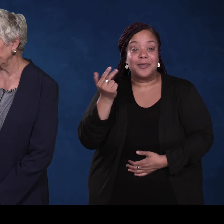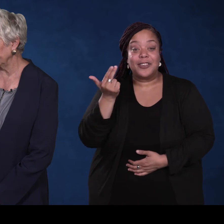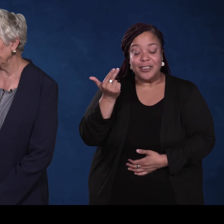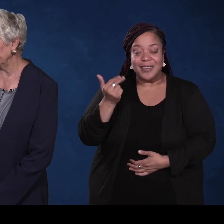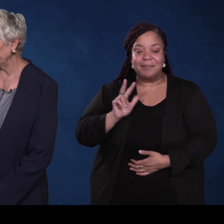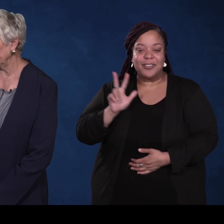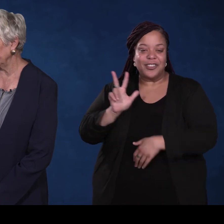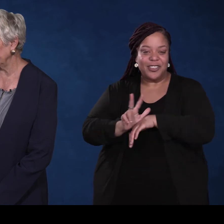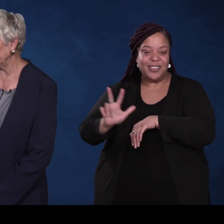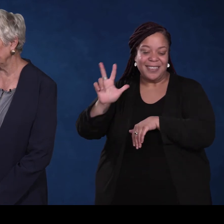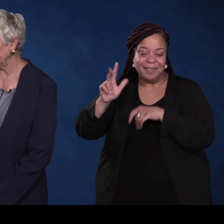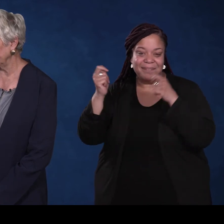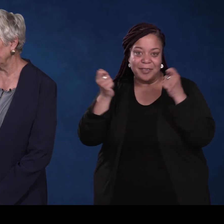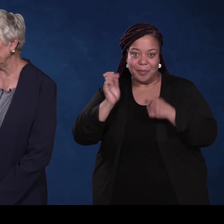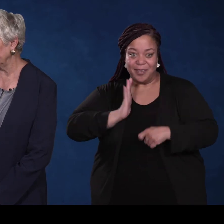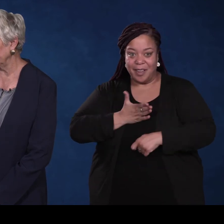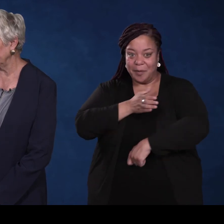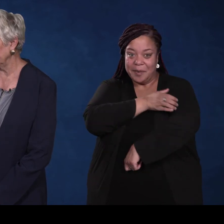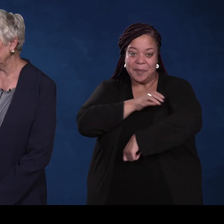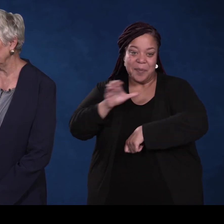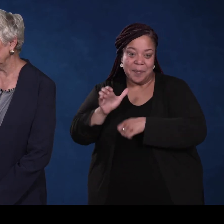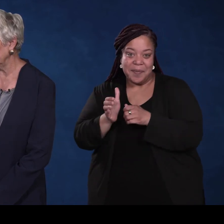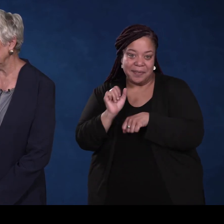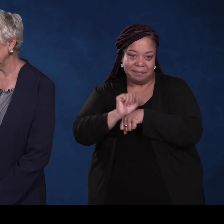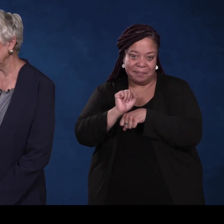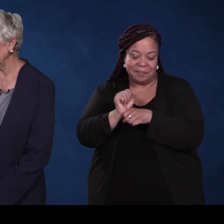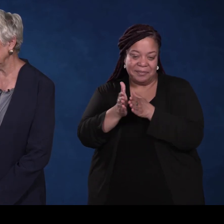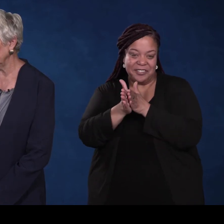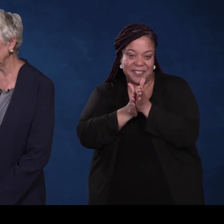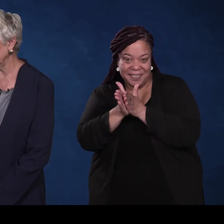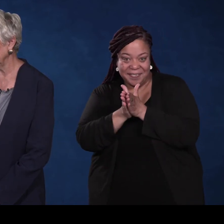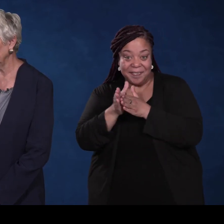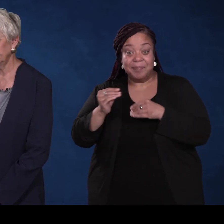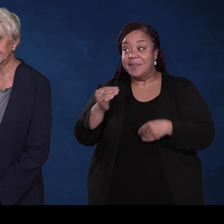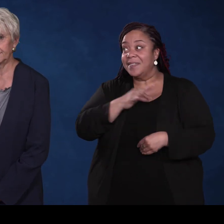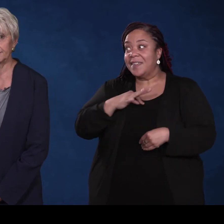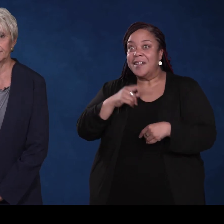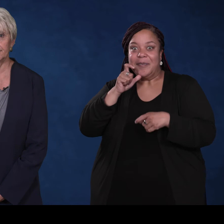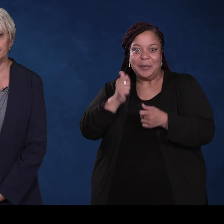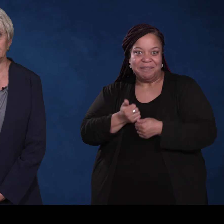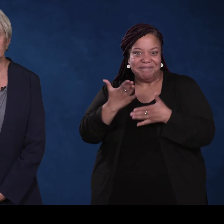October 13 at 3:00 p.m. to celebrate our Empowering to Employ Initiative, the staff who make it